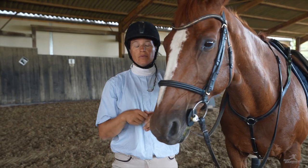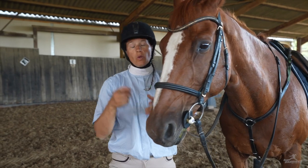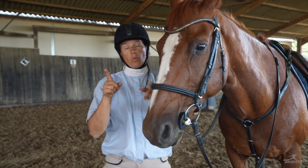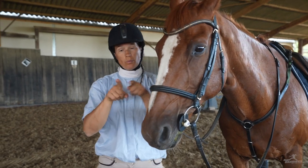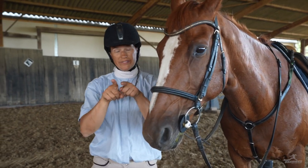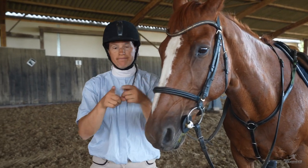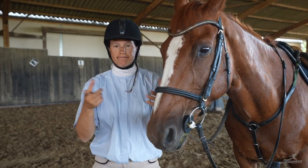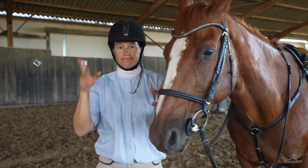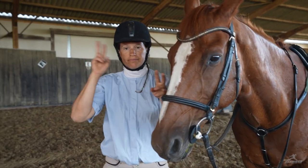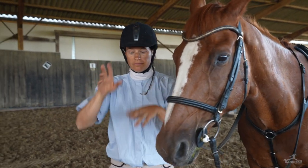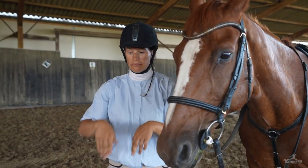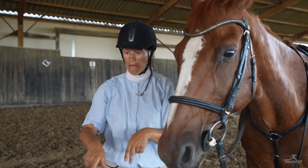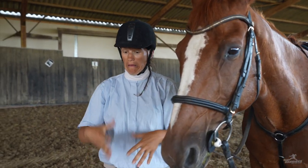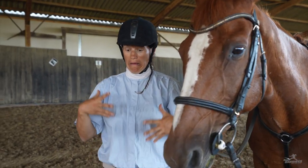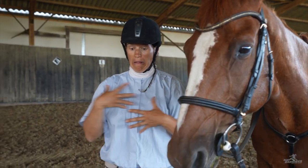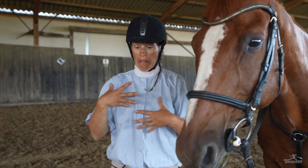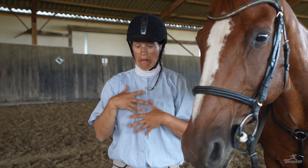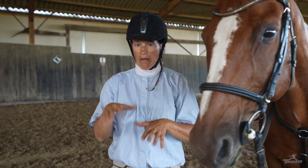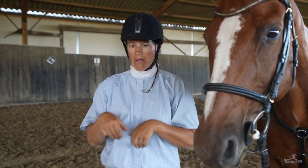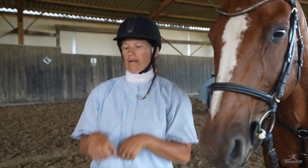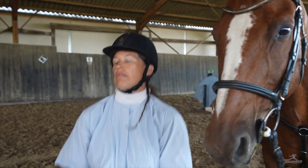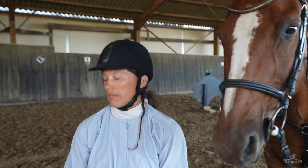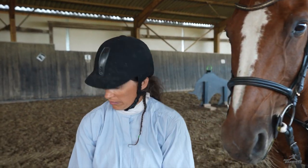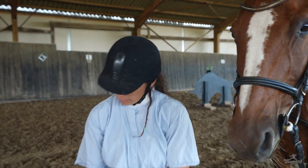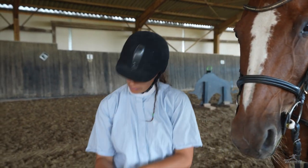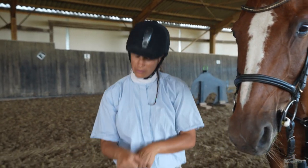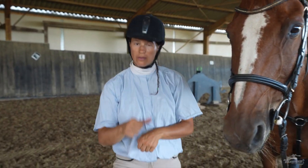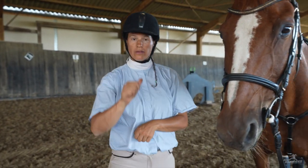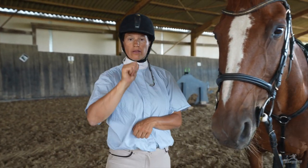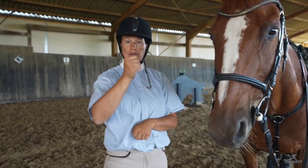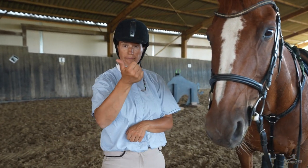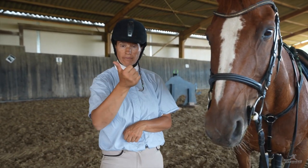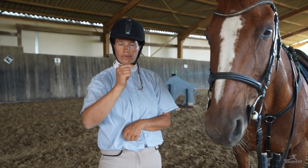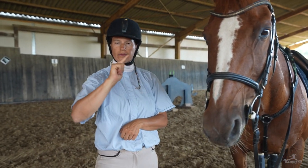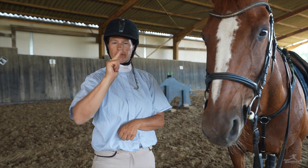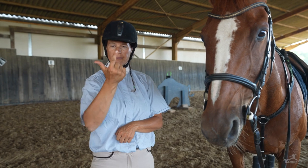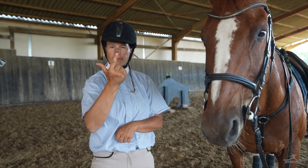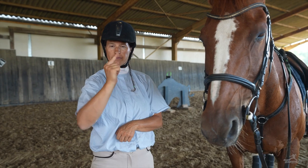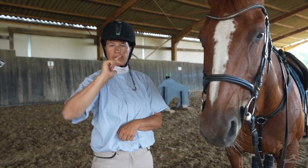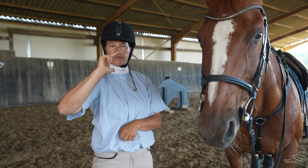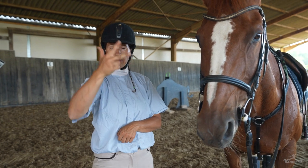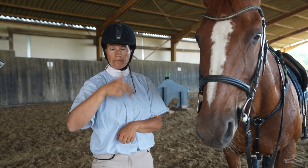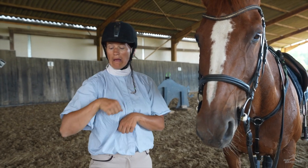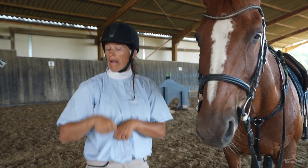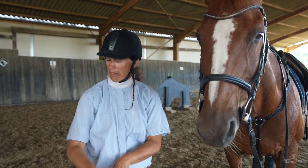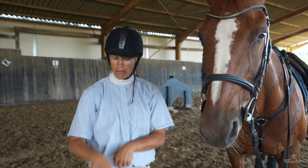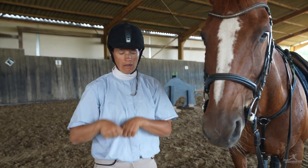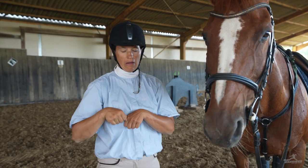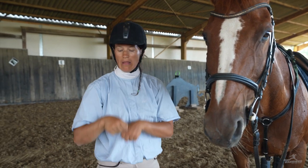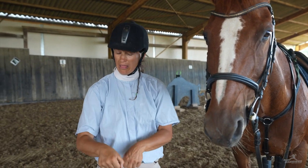Also, if the horse refuses the jump three times,